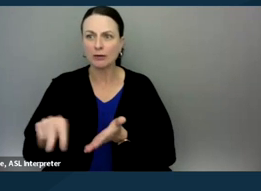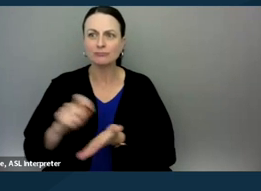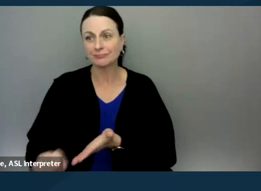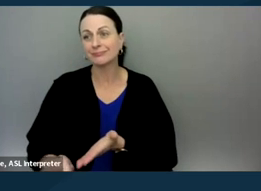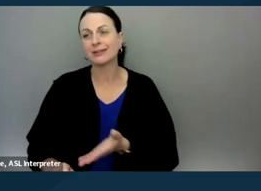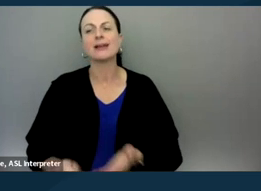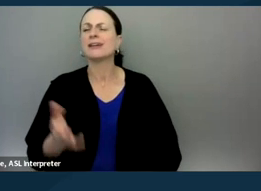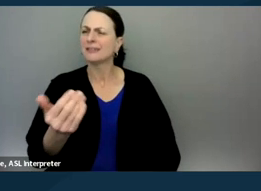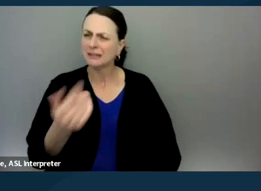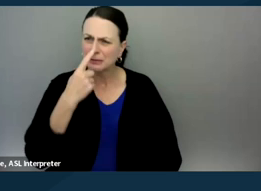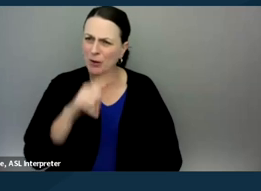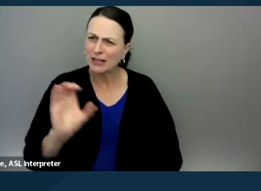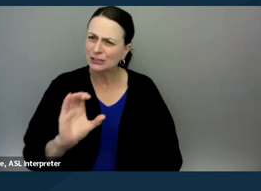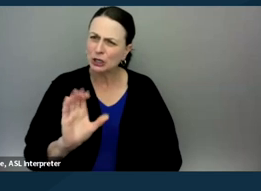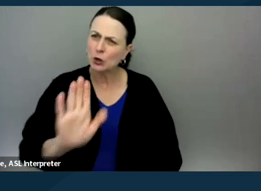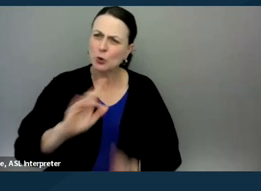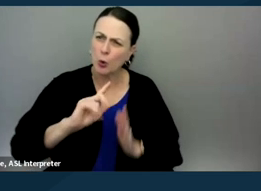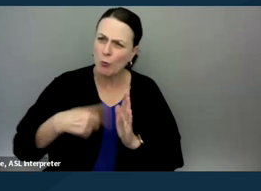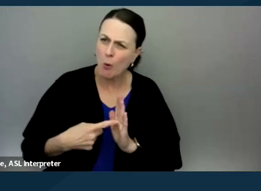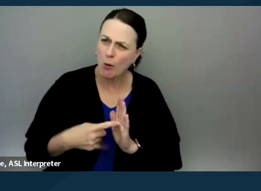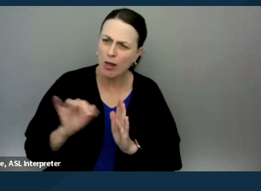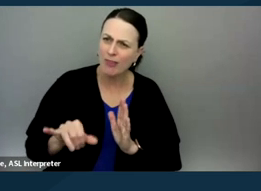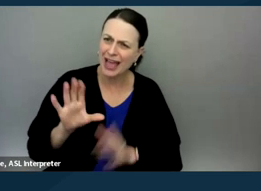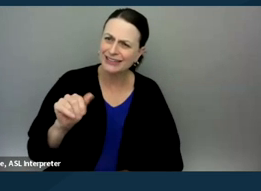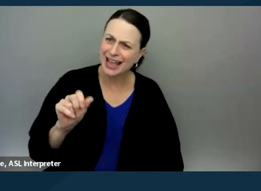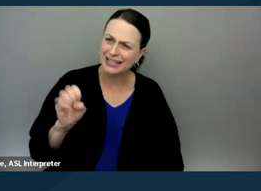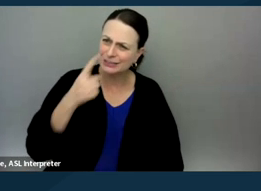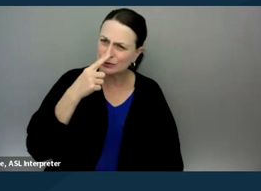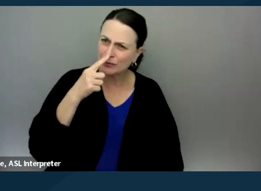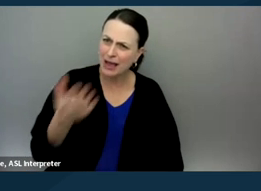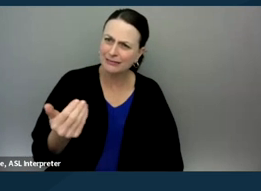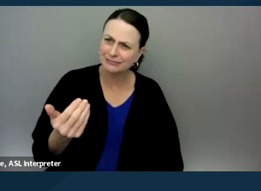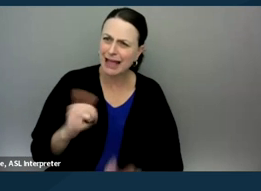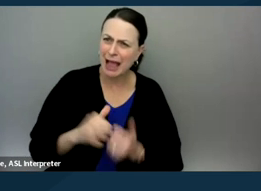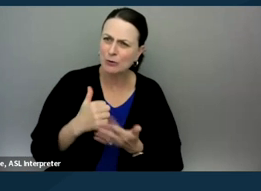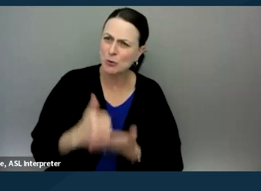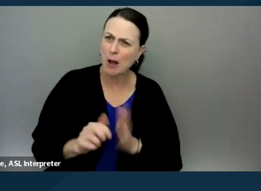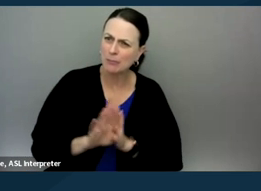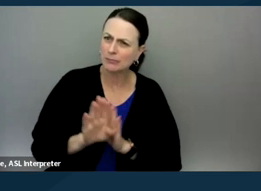what that, what your role was like on that case and kind of how you helped develop those facts